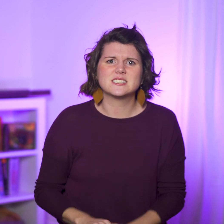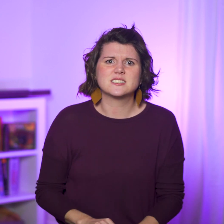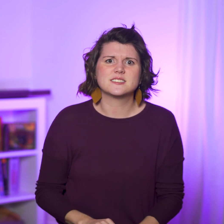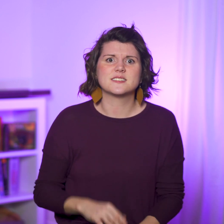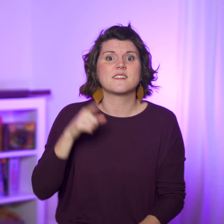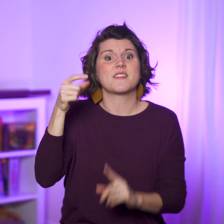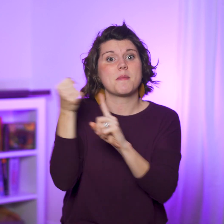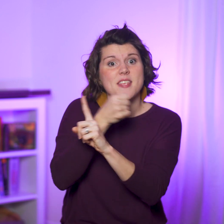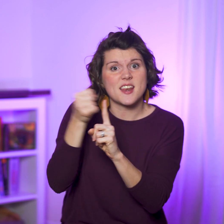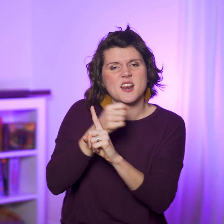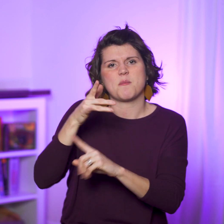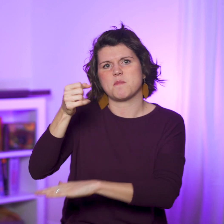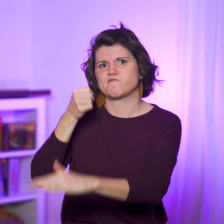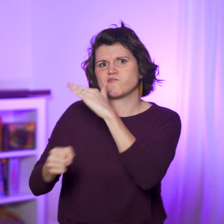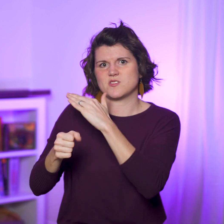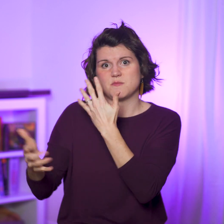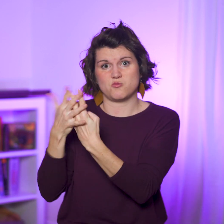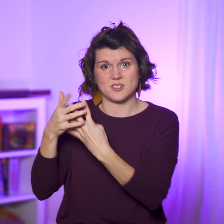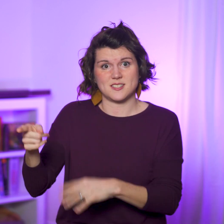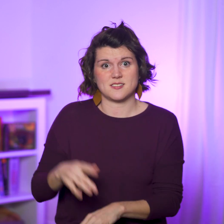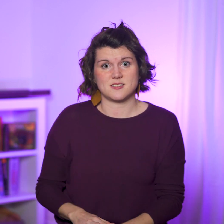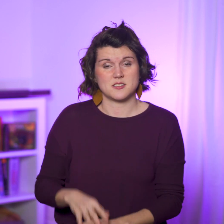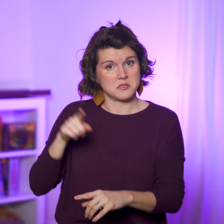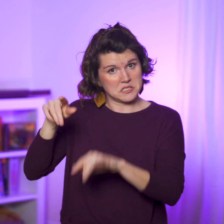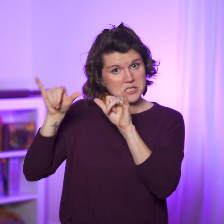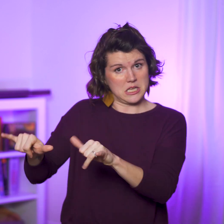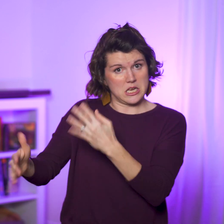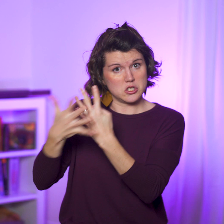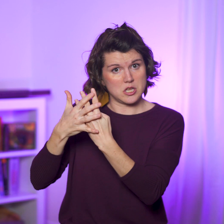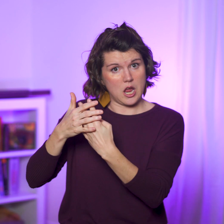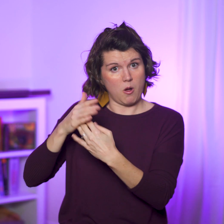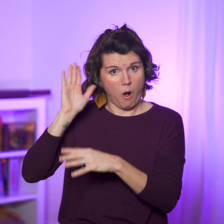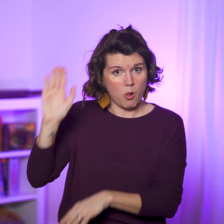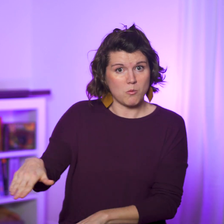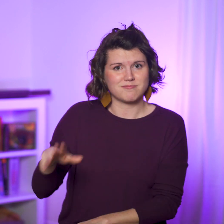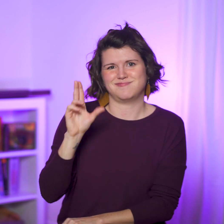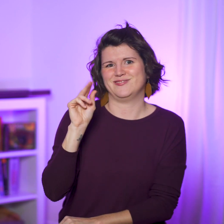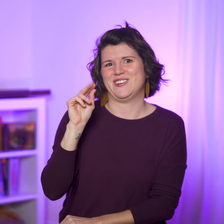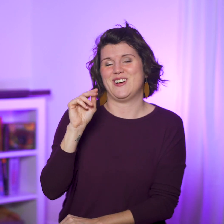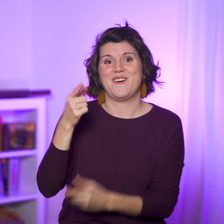They’re beaten and thrown into prison. But they never waste a jail sentence.